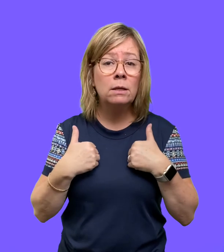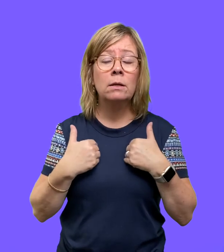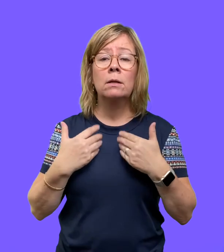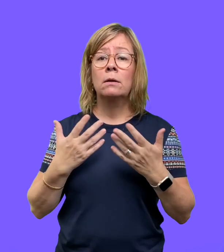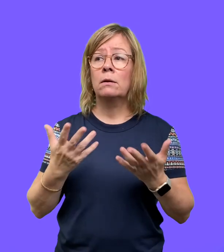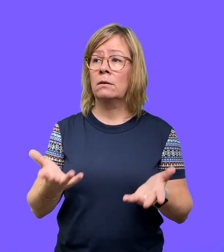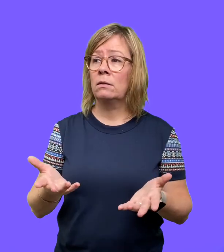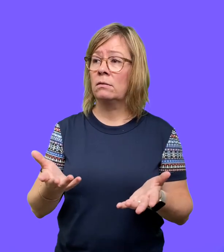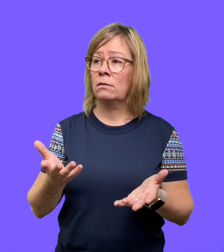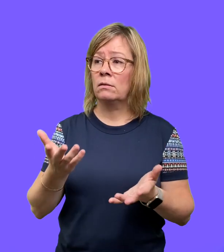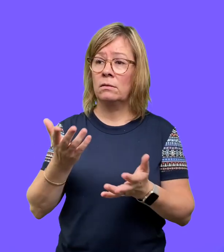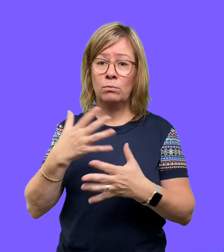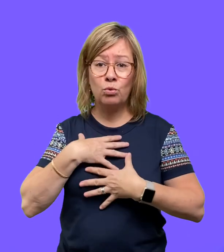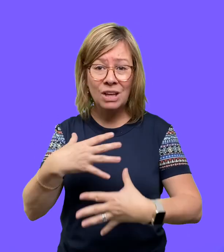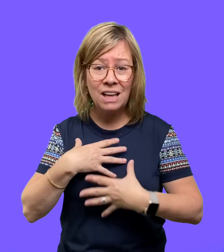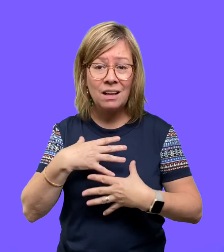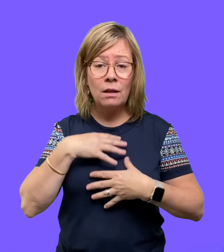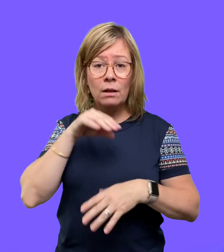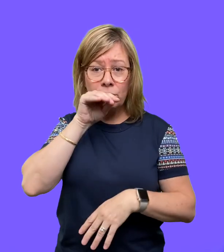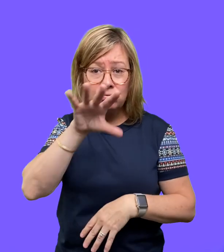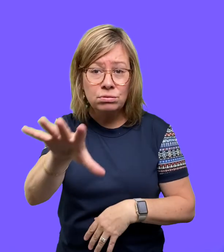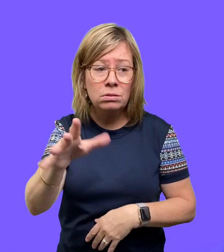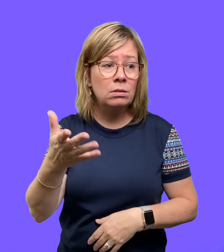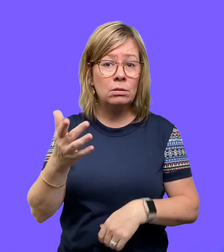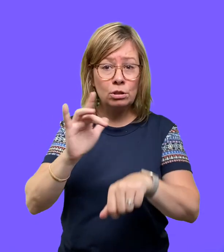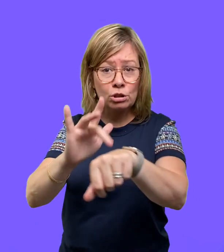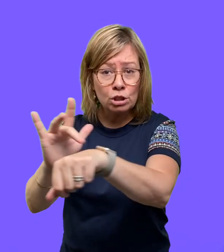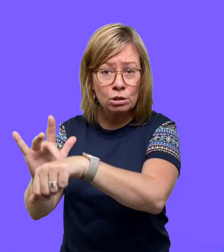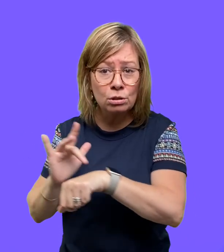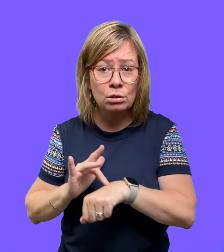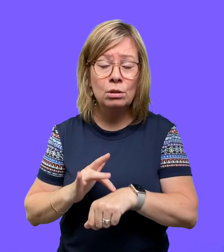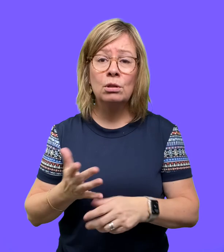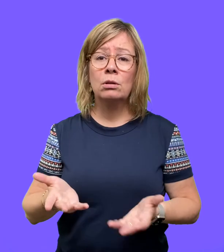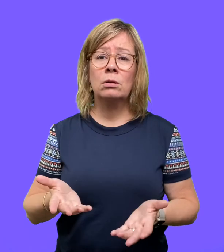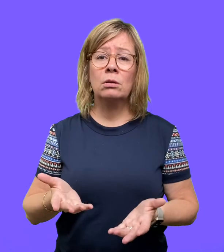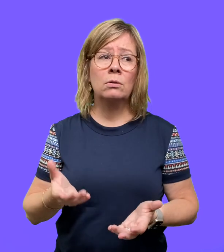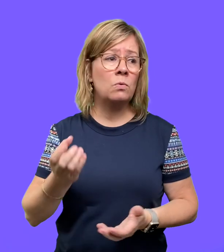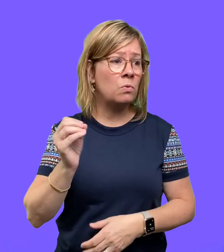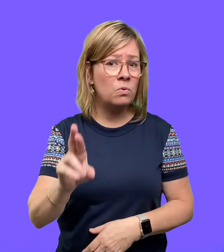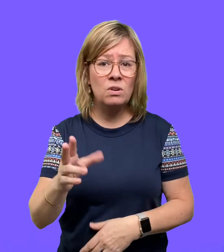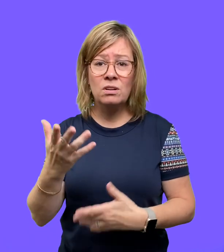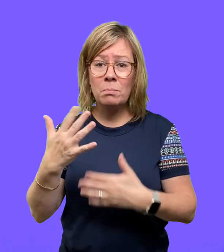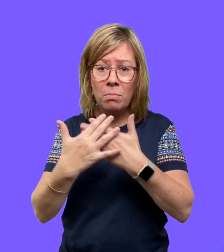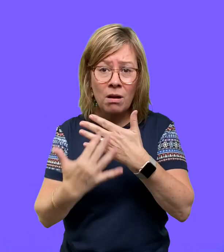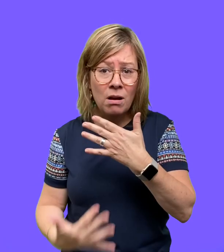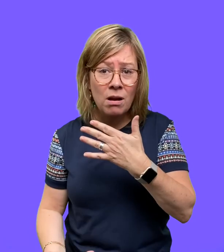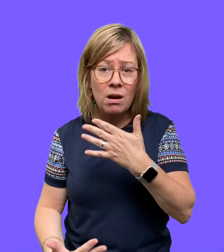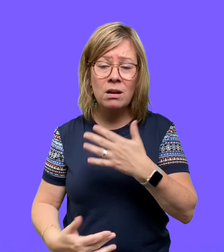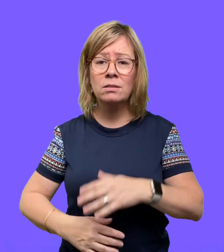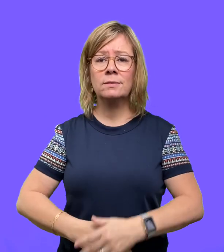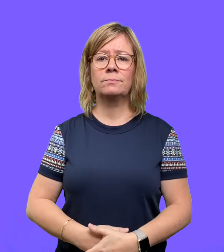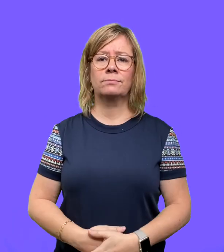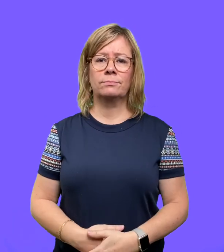humans, or animals, through air transmission, touch, or even blood.